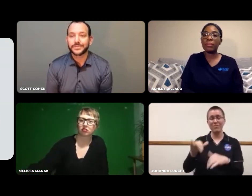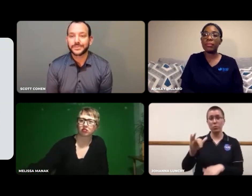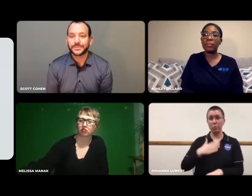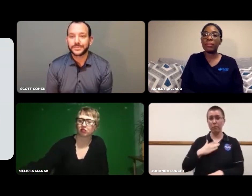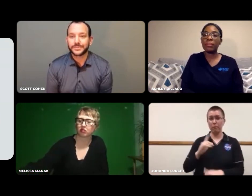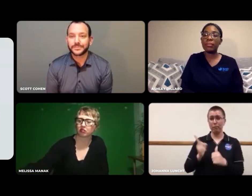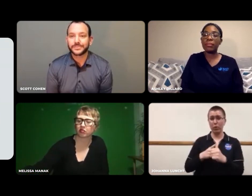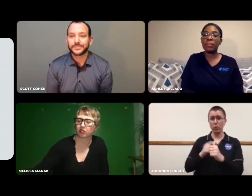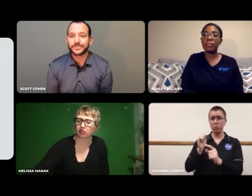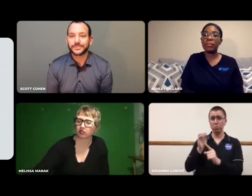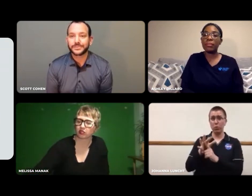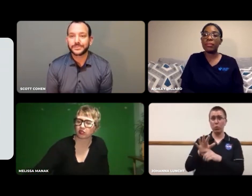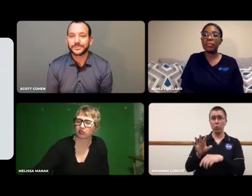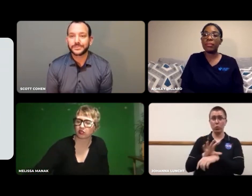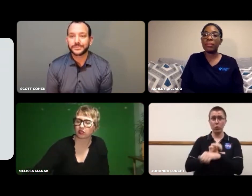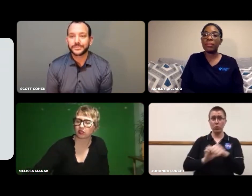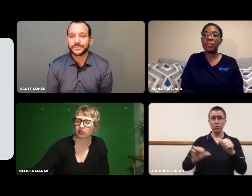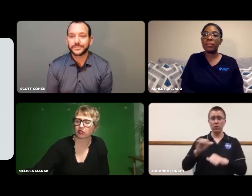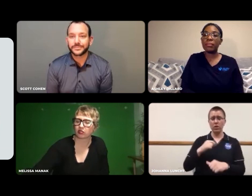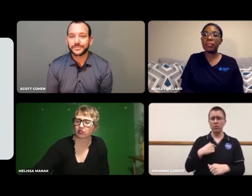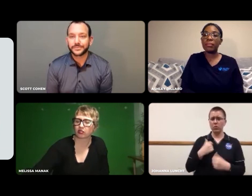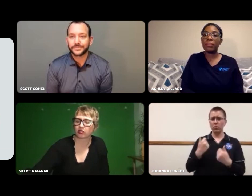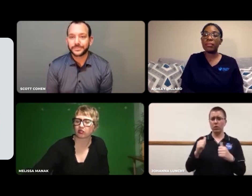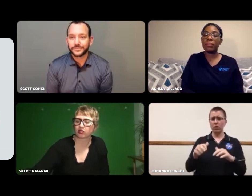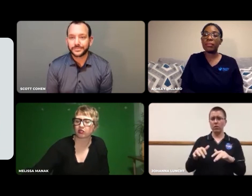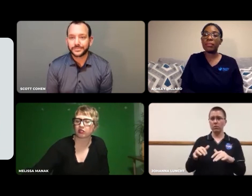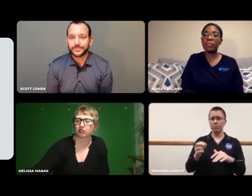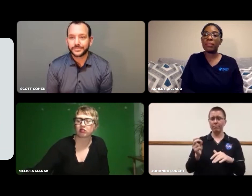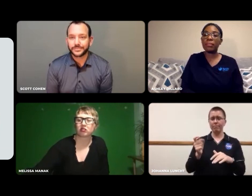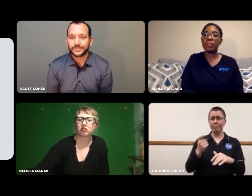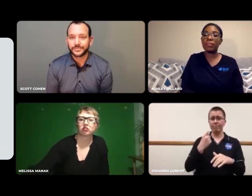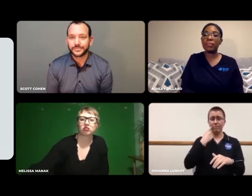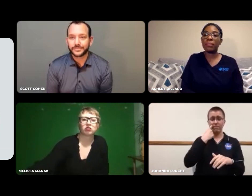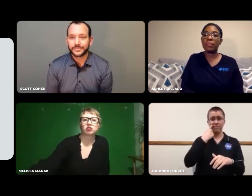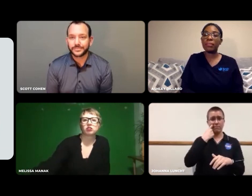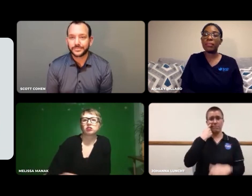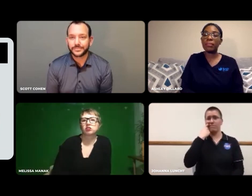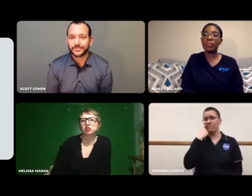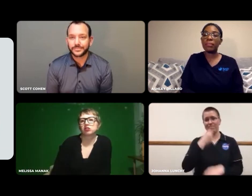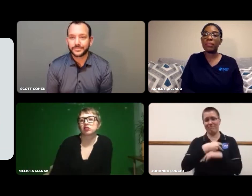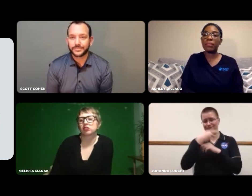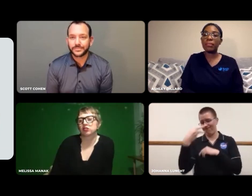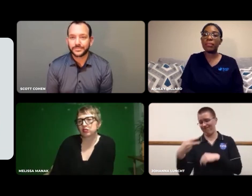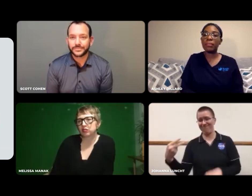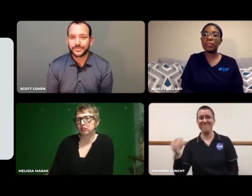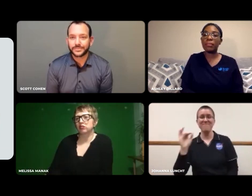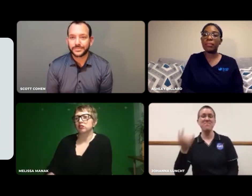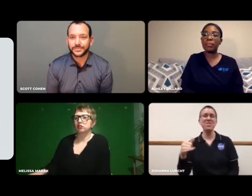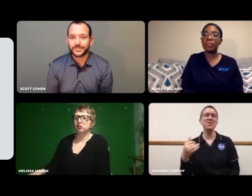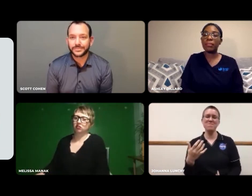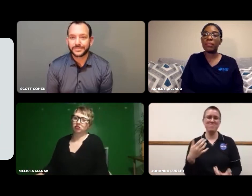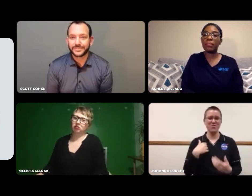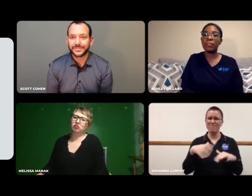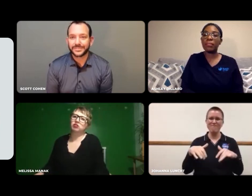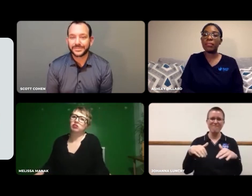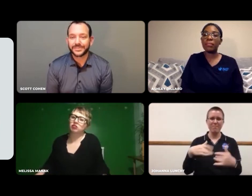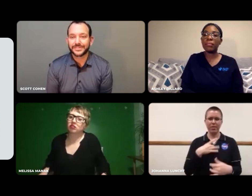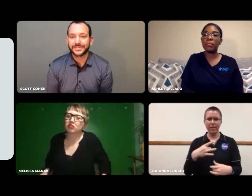That was my first computer science exposure. I was hooked from that point on.